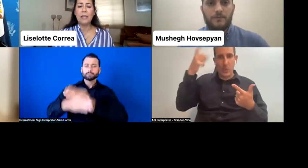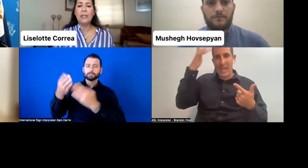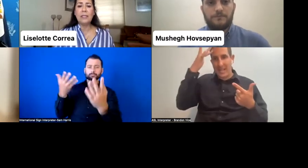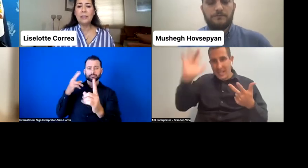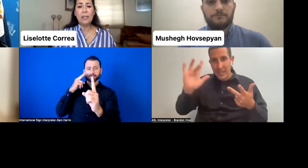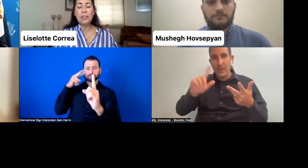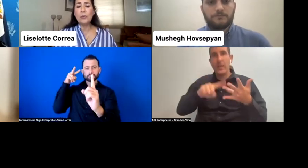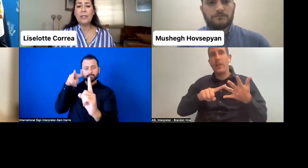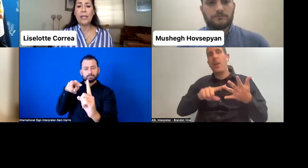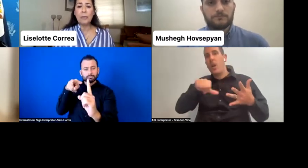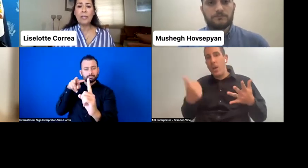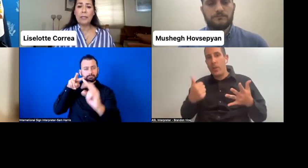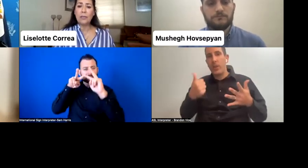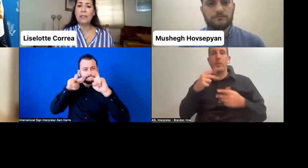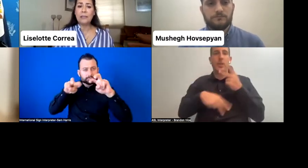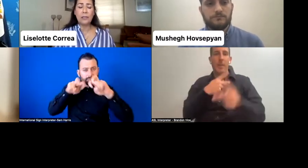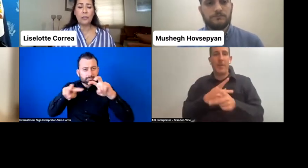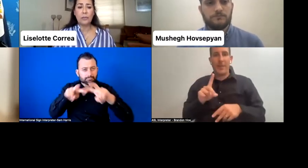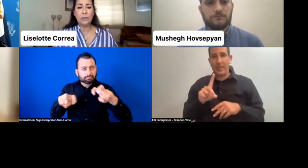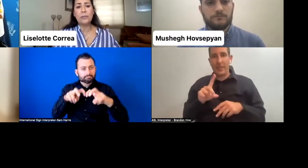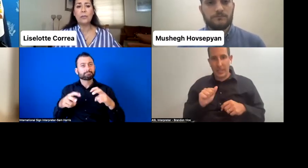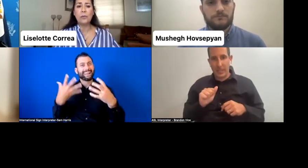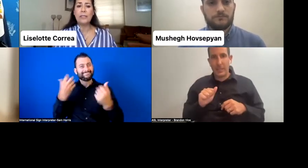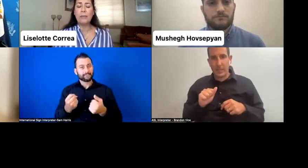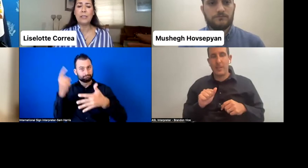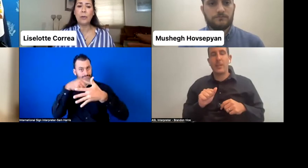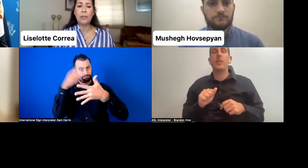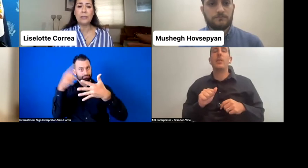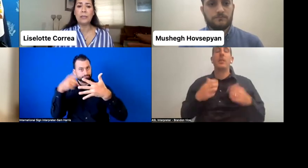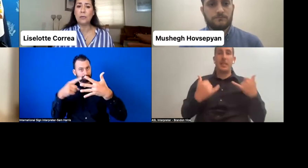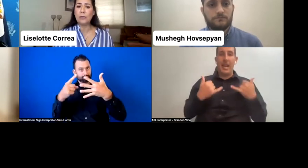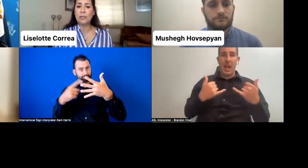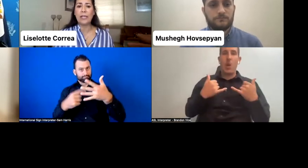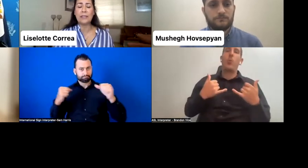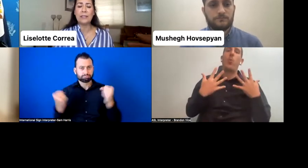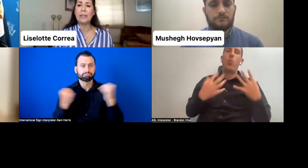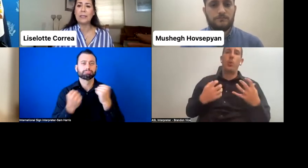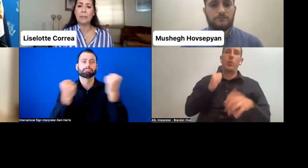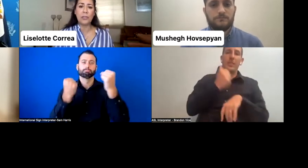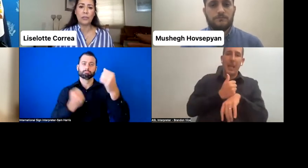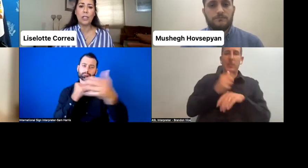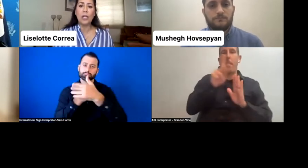This knowledge will enable electoral institutions to establish policies, rules, and accessibility measures